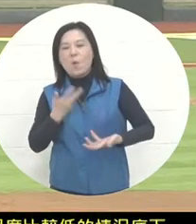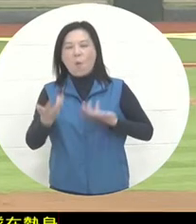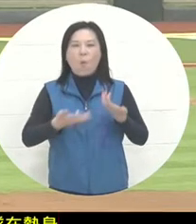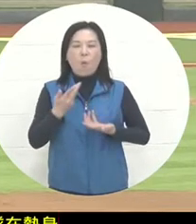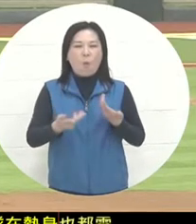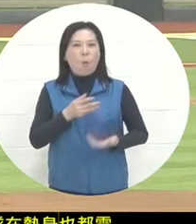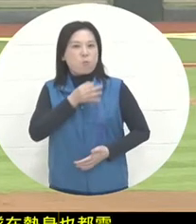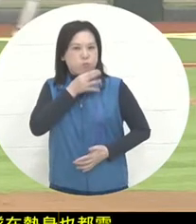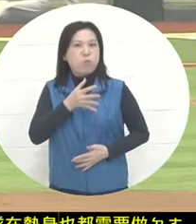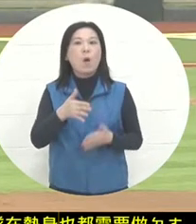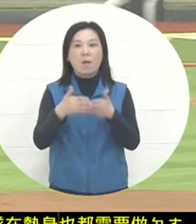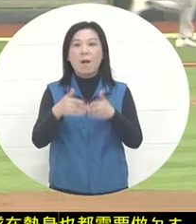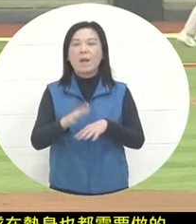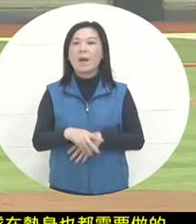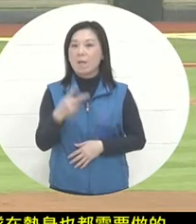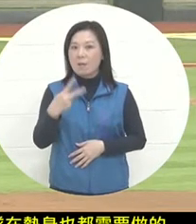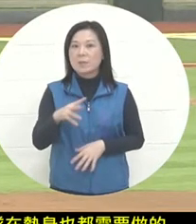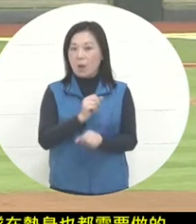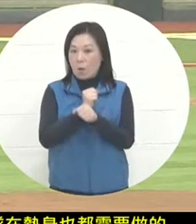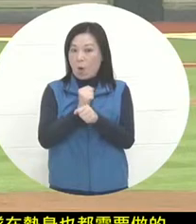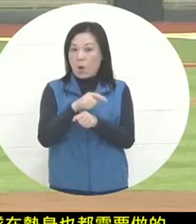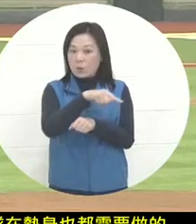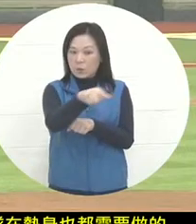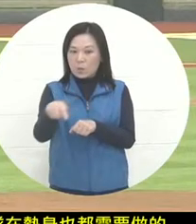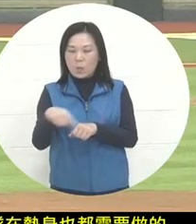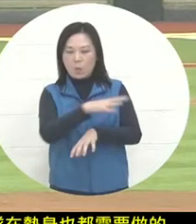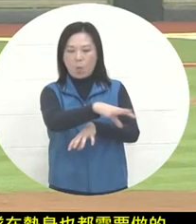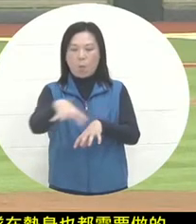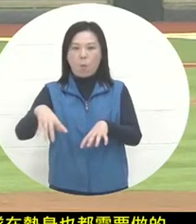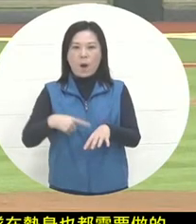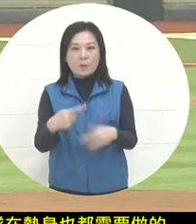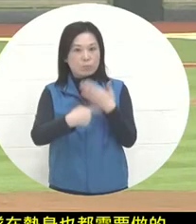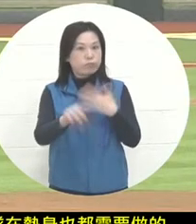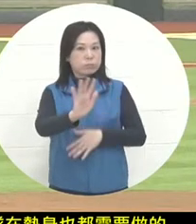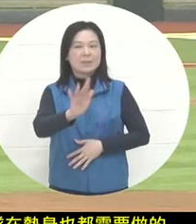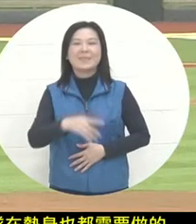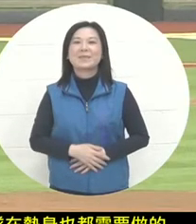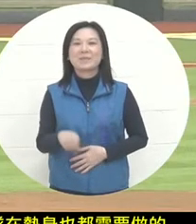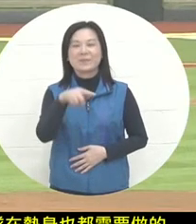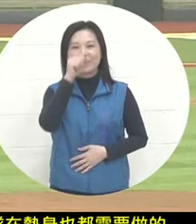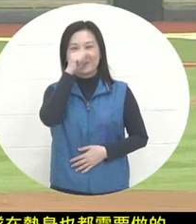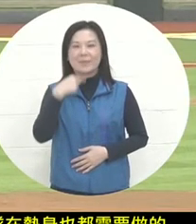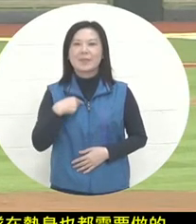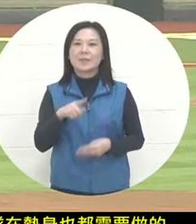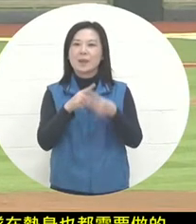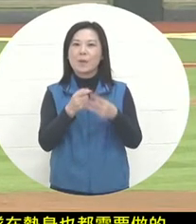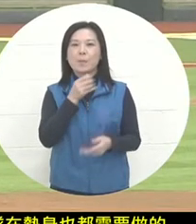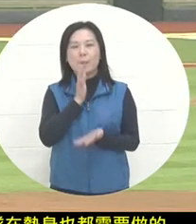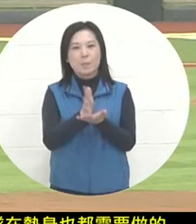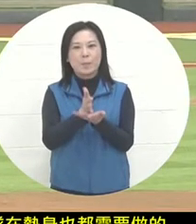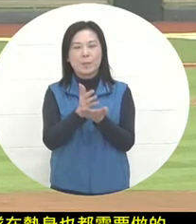At the same time, We must pay attention to issues such as injuries on the field. Hello everyone, I am today's anchor Chen Sizheng. Today,